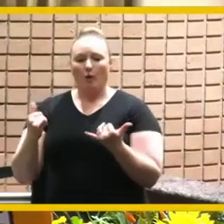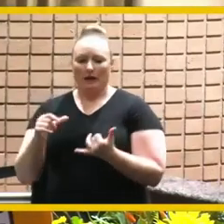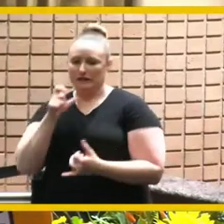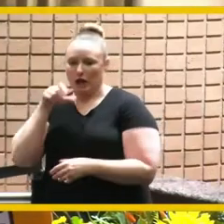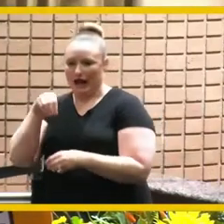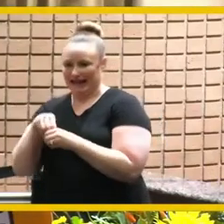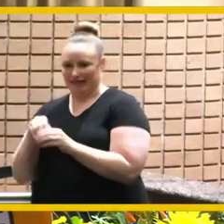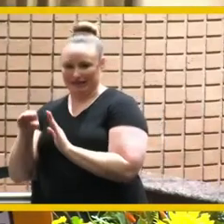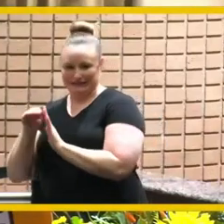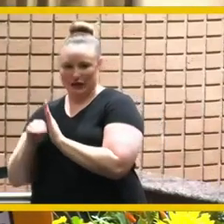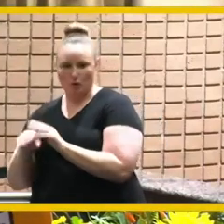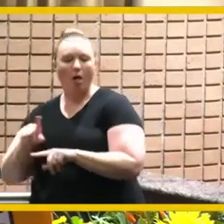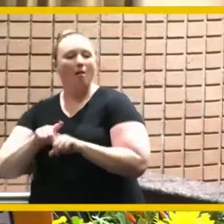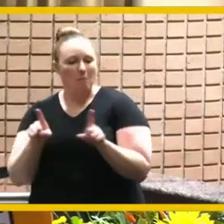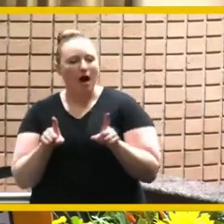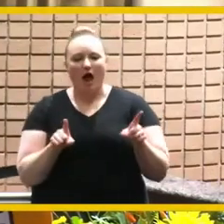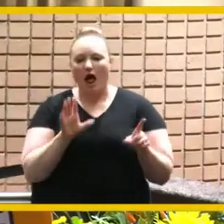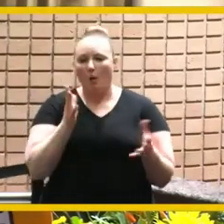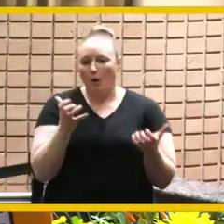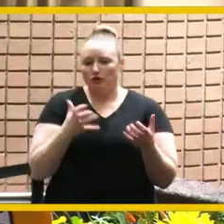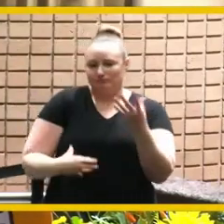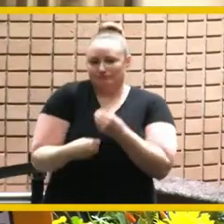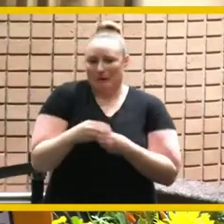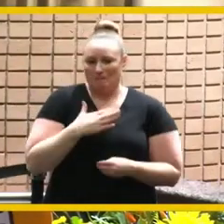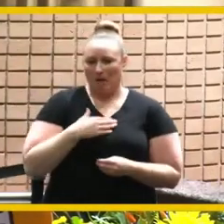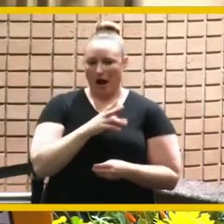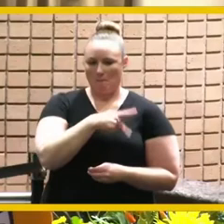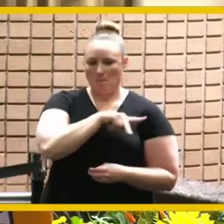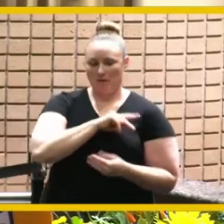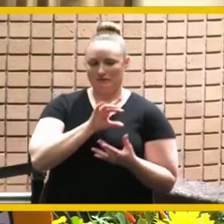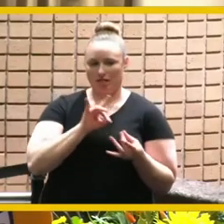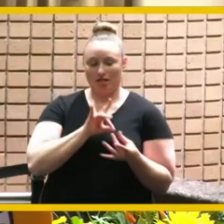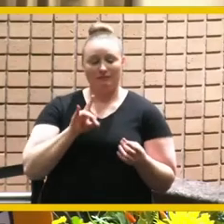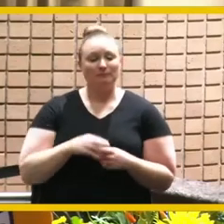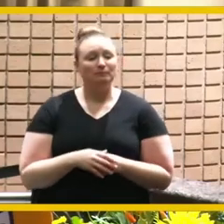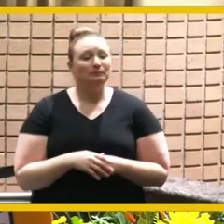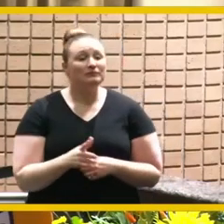say something as well i remember one of the first things i asked you when i was getting ready to run